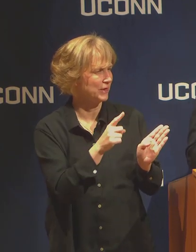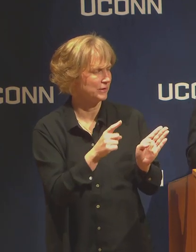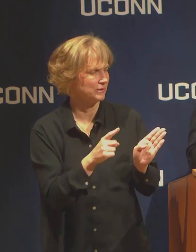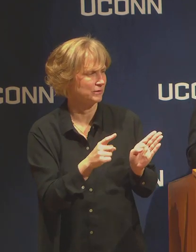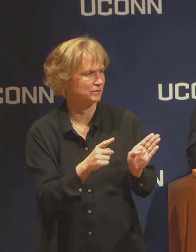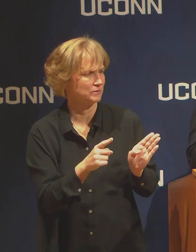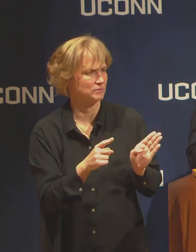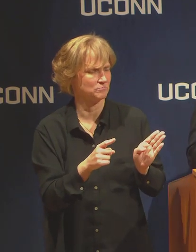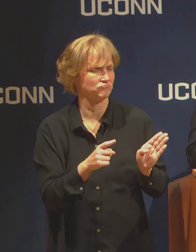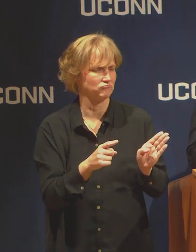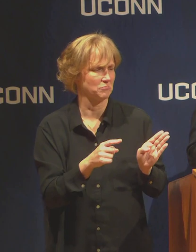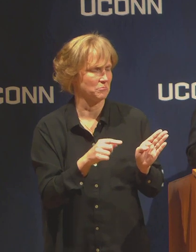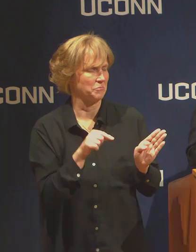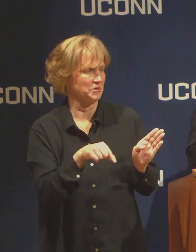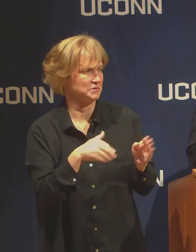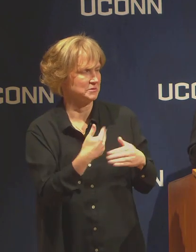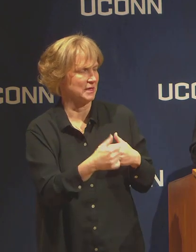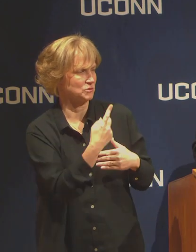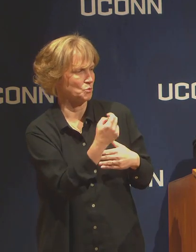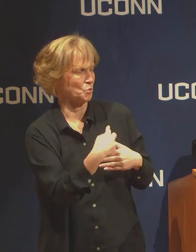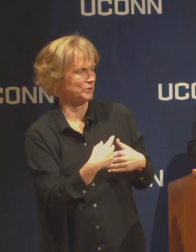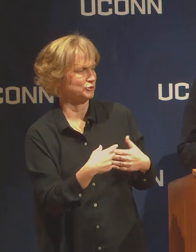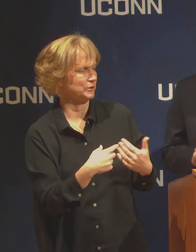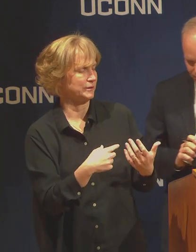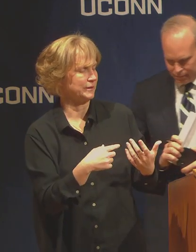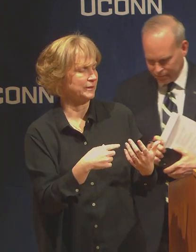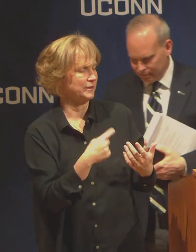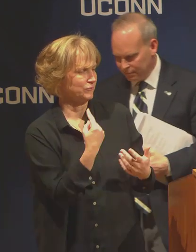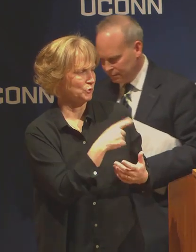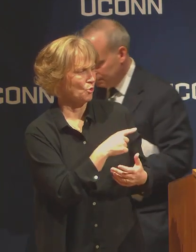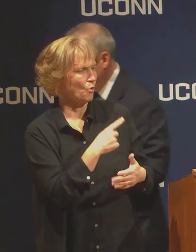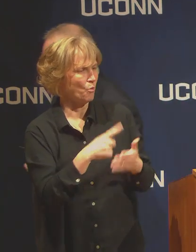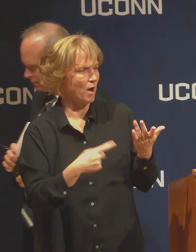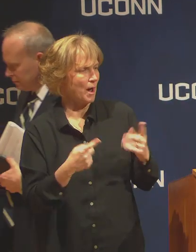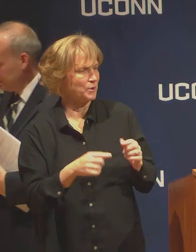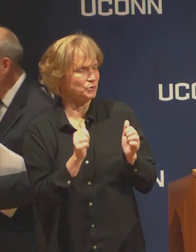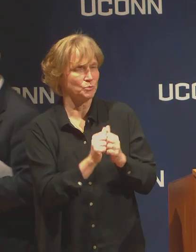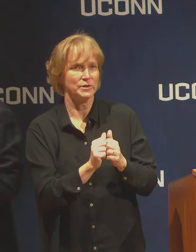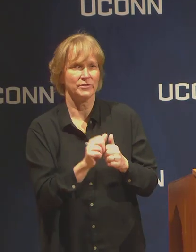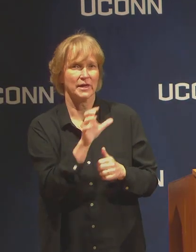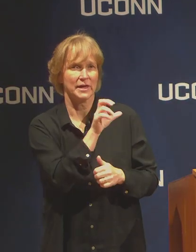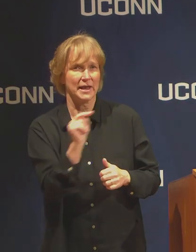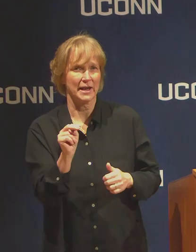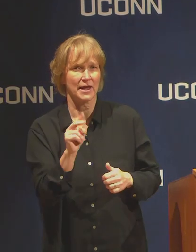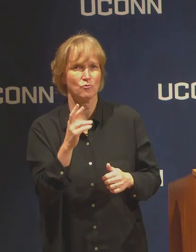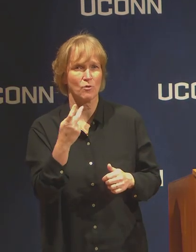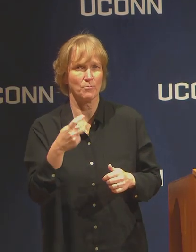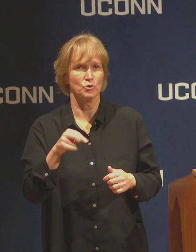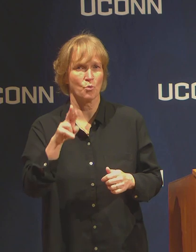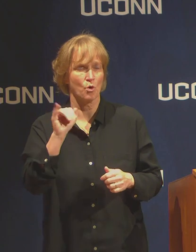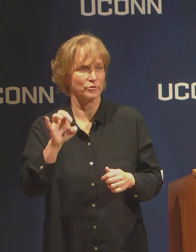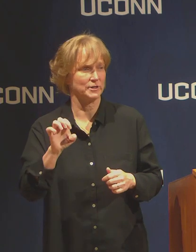What will happen to the Connecticut Theater shows? Are they cancelled or just postponed?